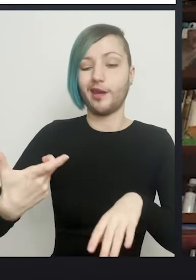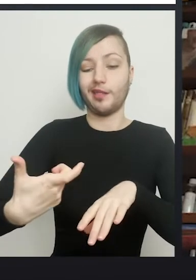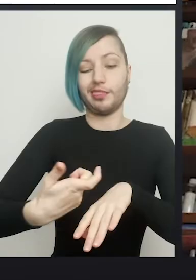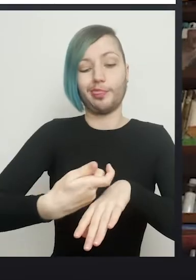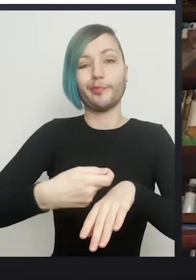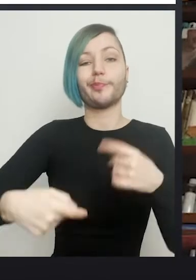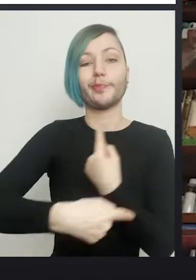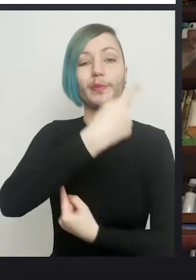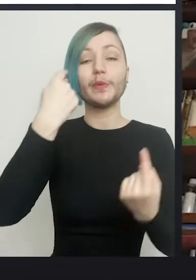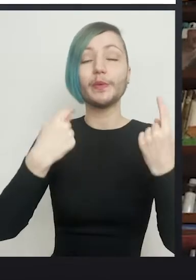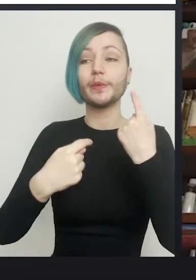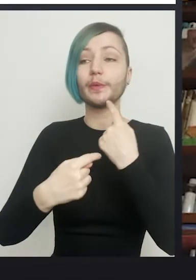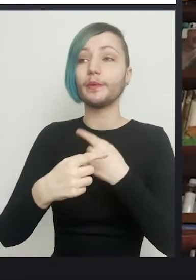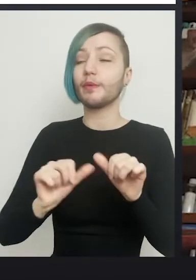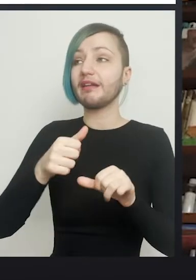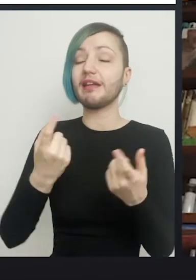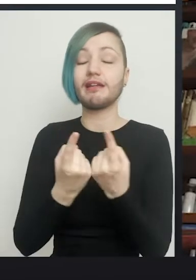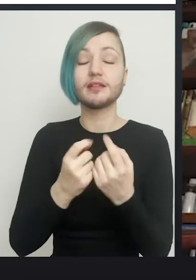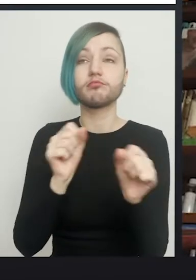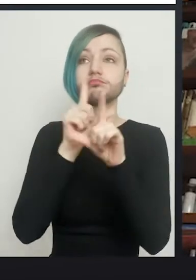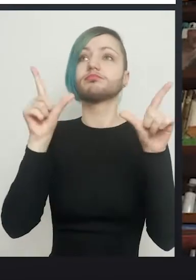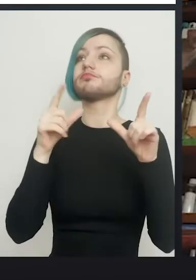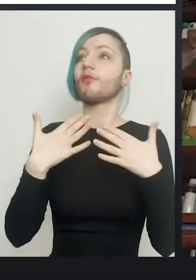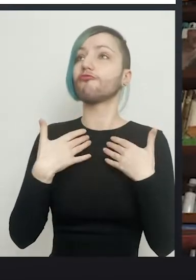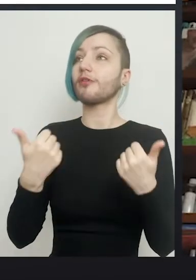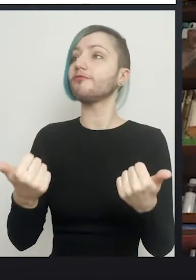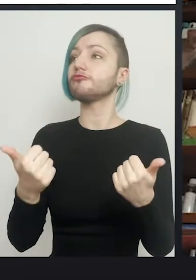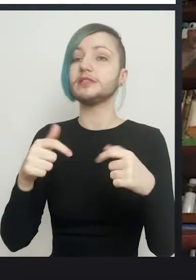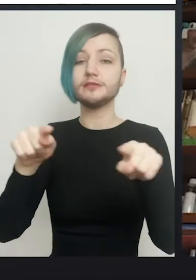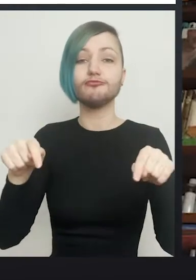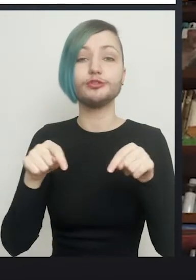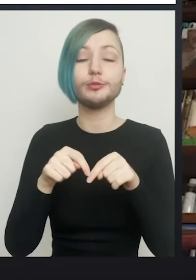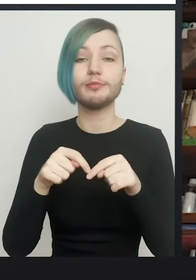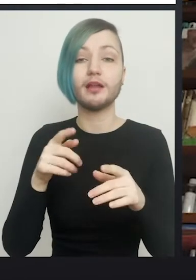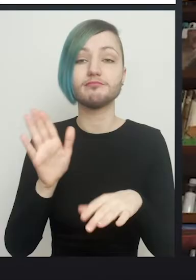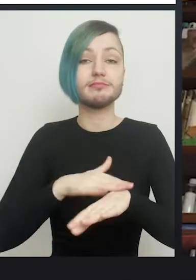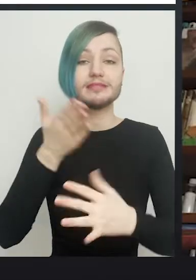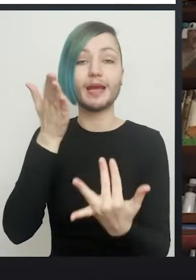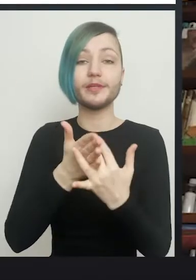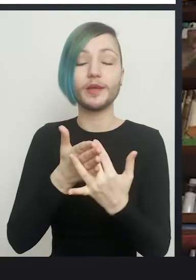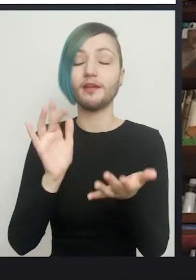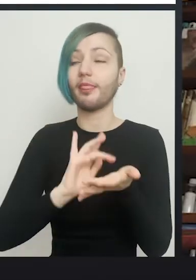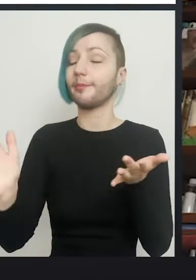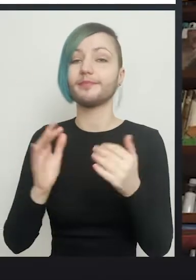and the next thing they know, they wake up in recovery, and everything between is a blank. Yeah, great, fantastic!